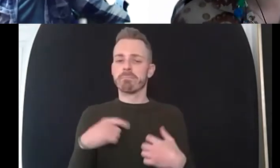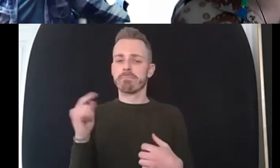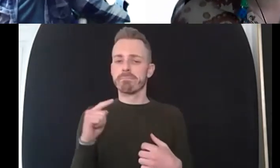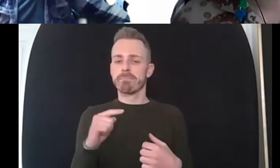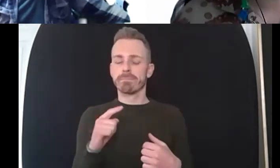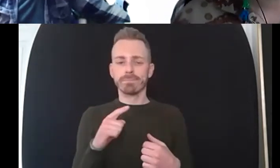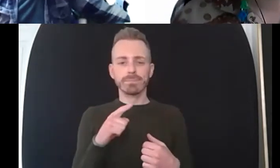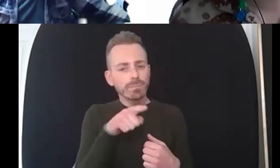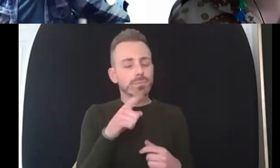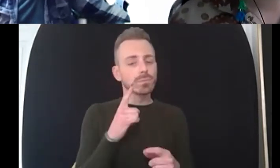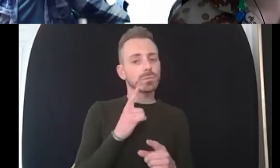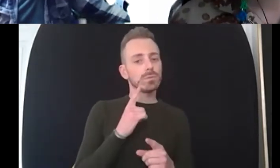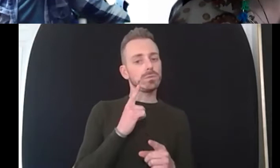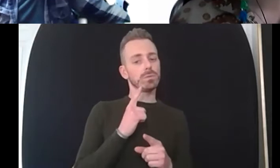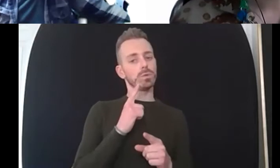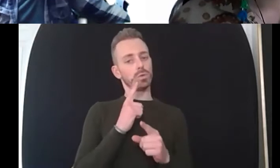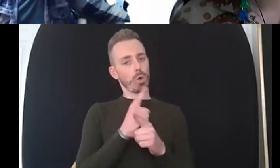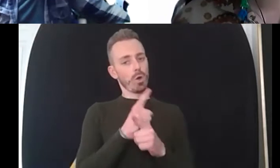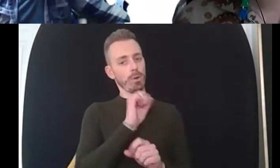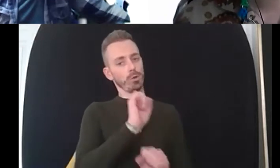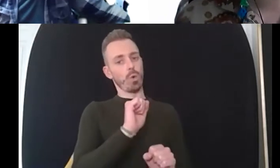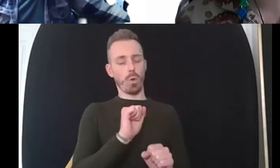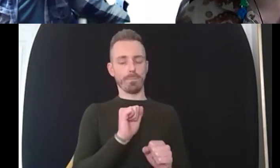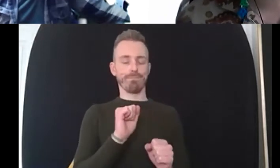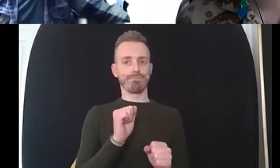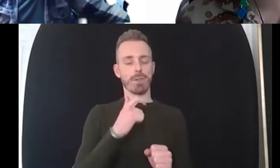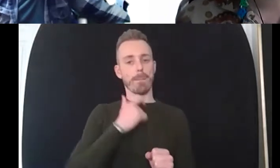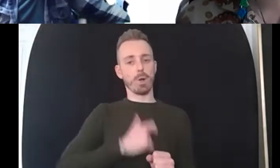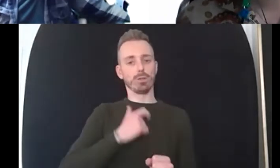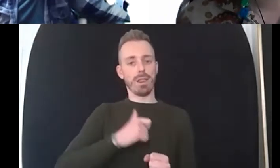experiences obviously as a gay man i didn't know whether you wanted to share any other